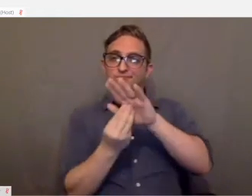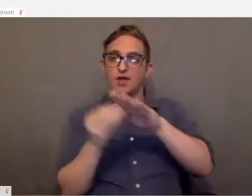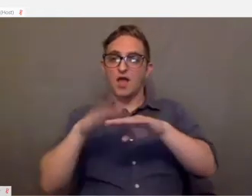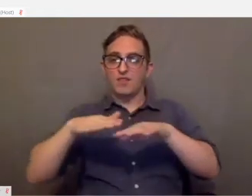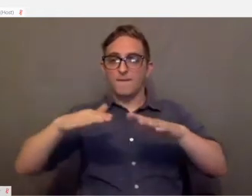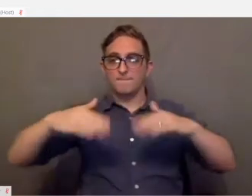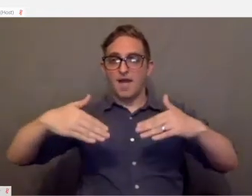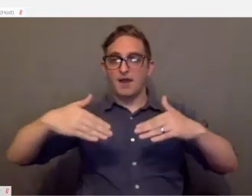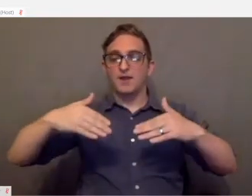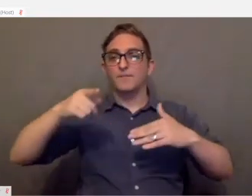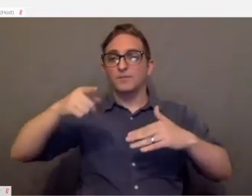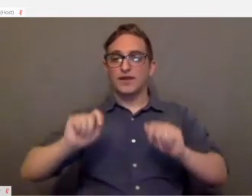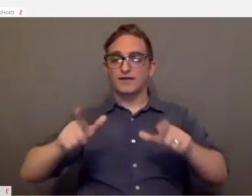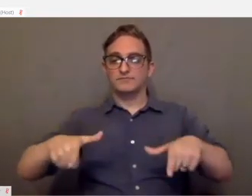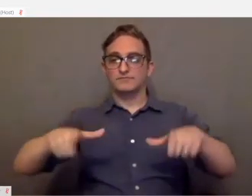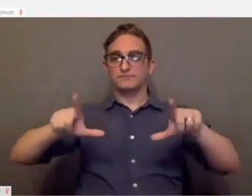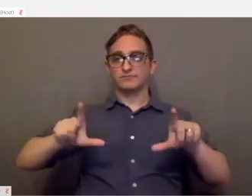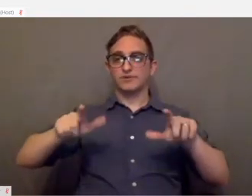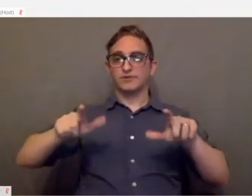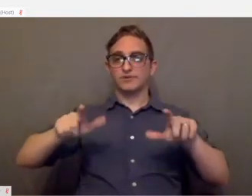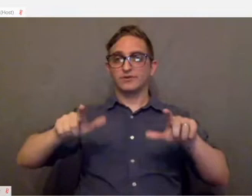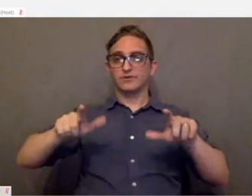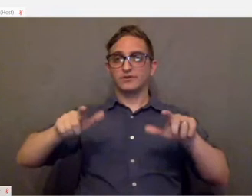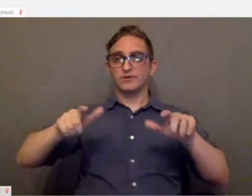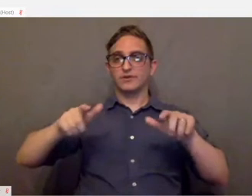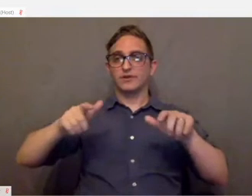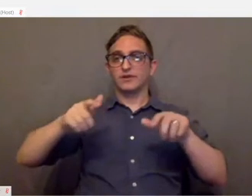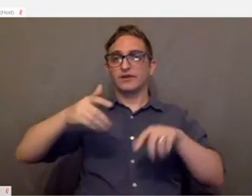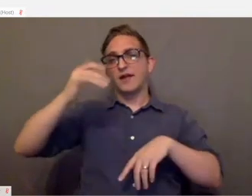to mount it in front of your share.